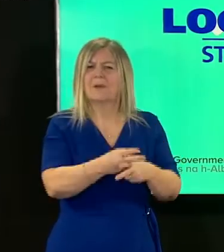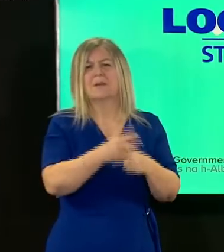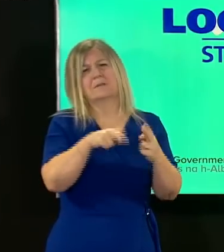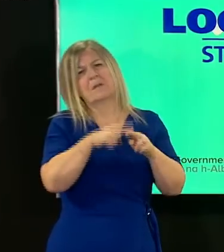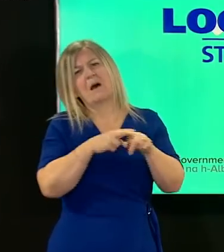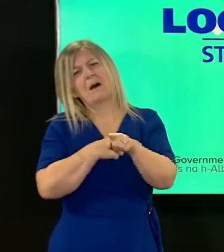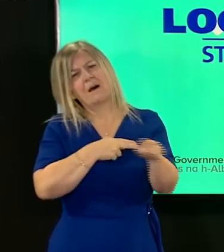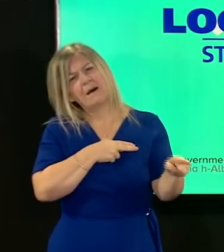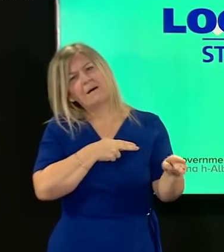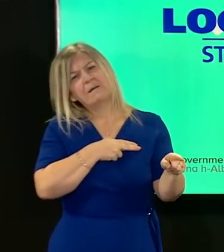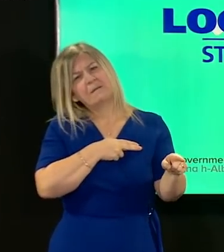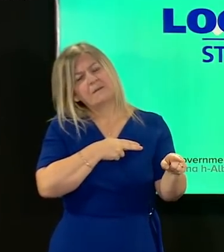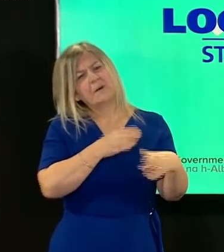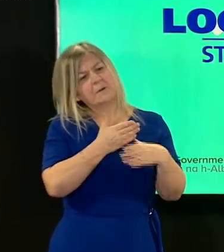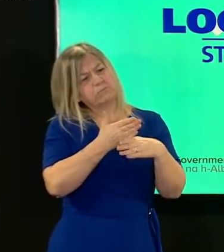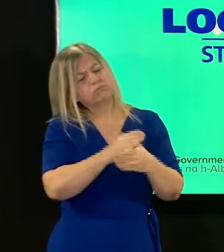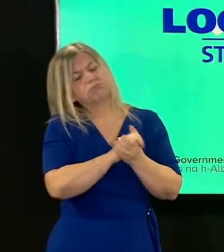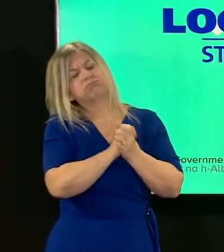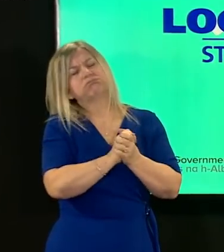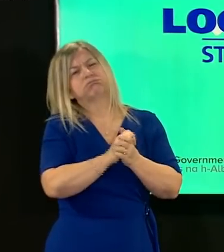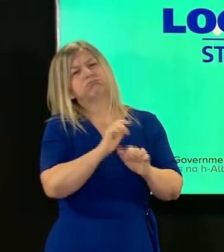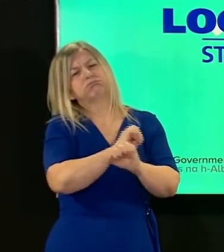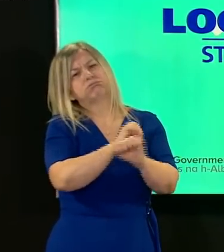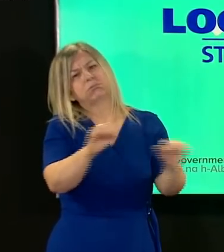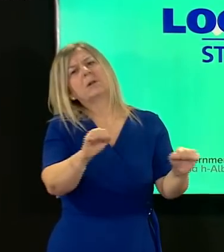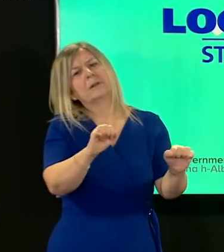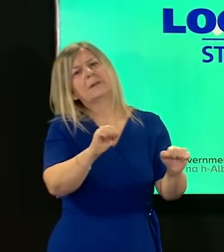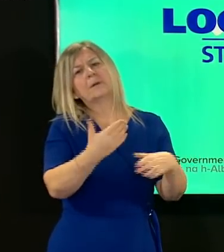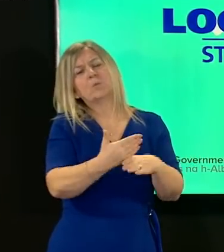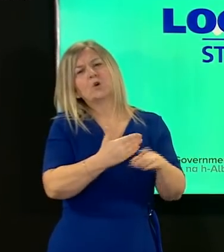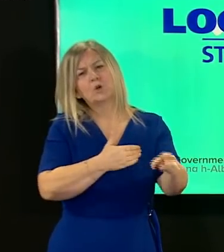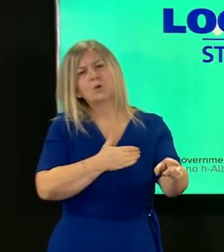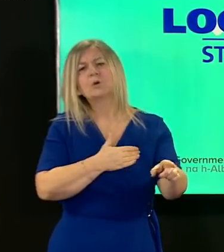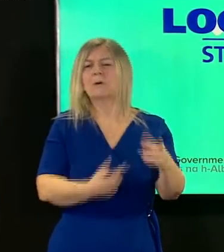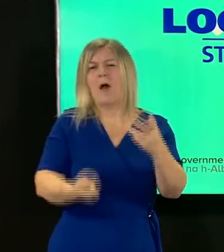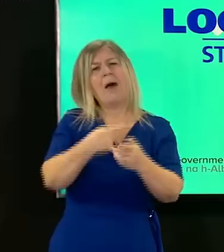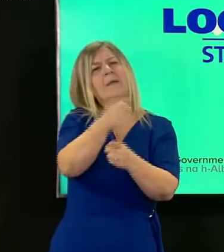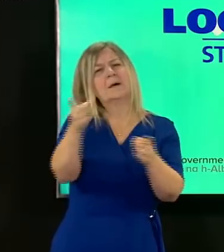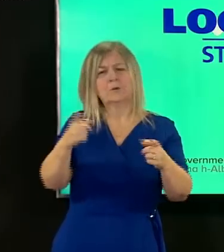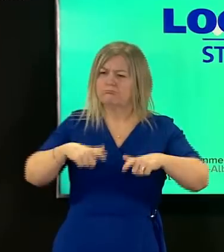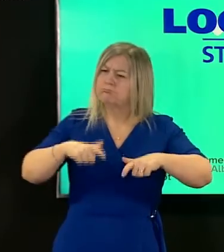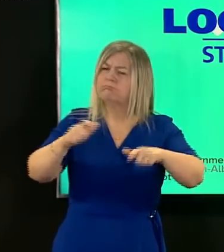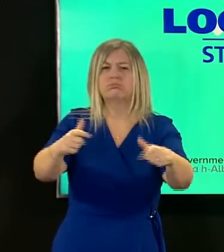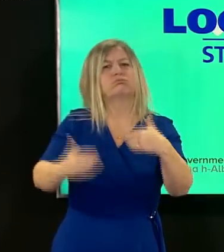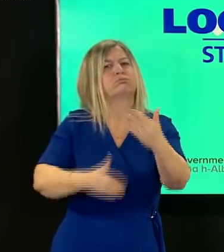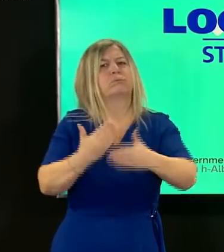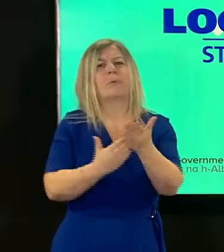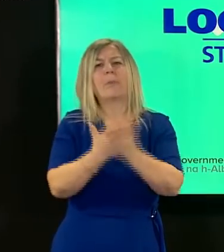and those who have kept our vital public services running we owe you an enormous debt of gratitude